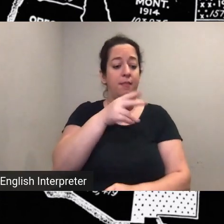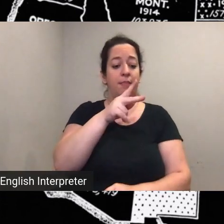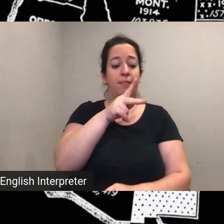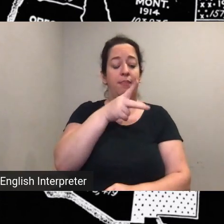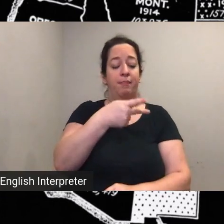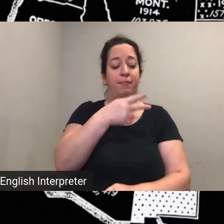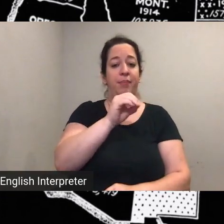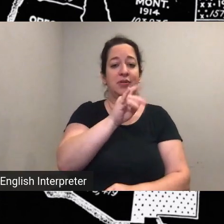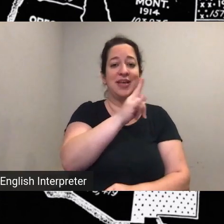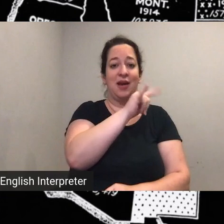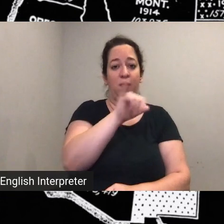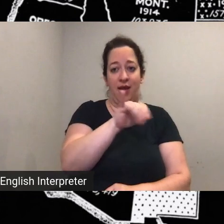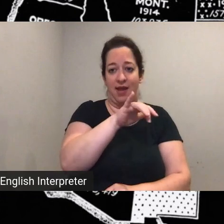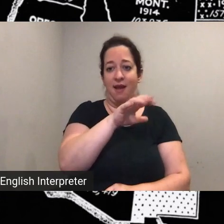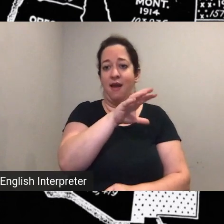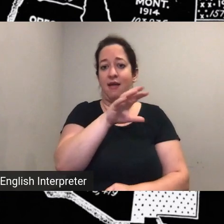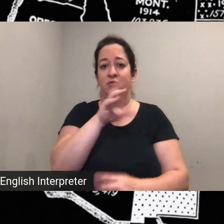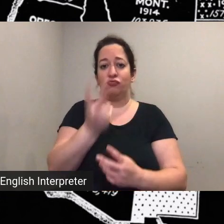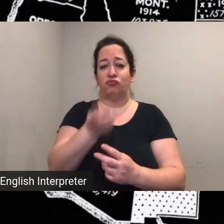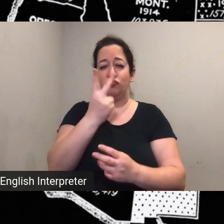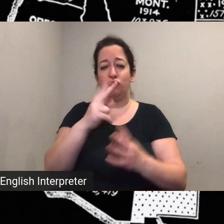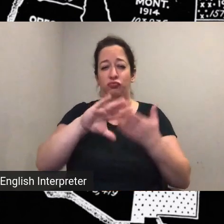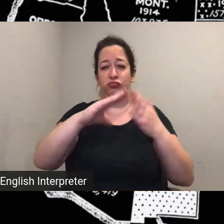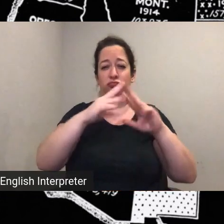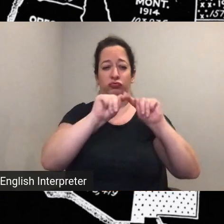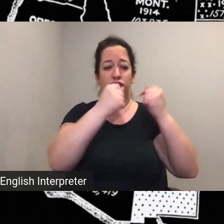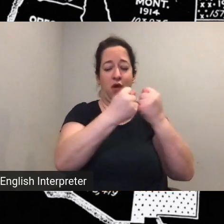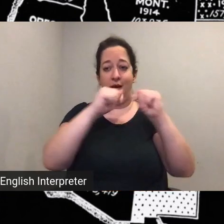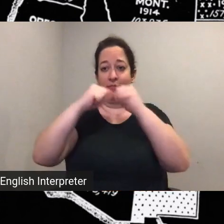became the first tribes recognized by the state of maryland